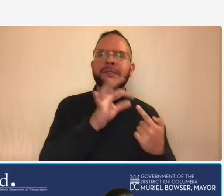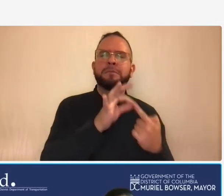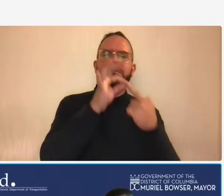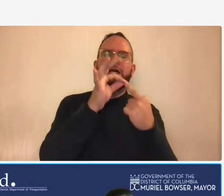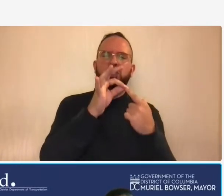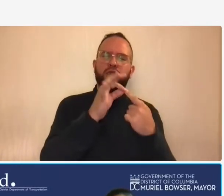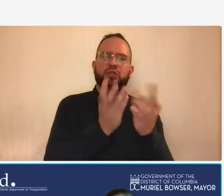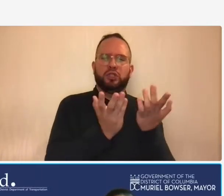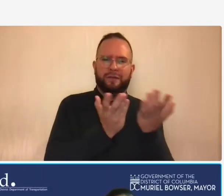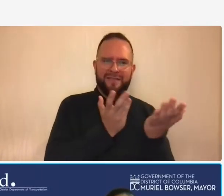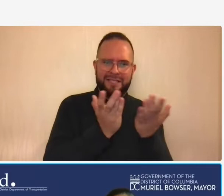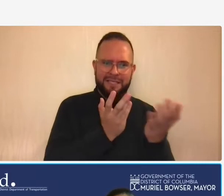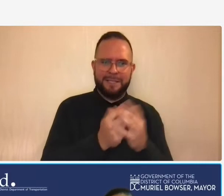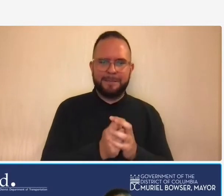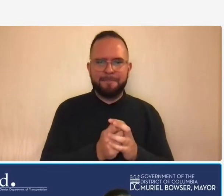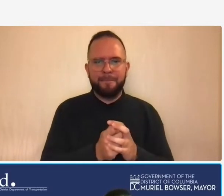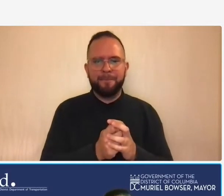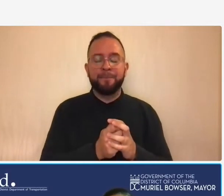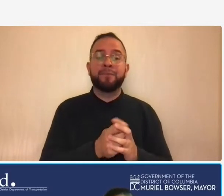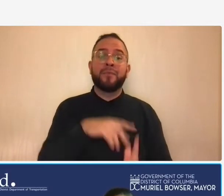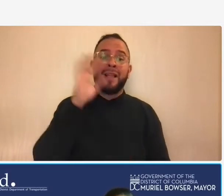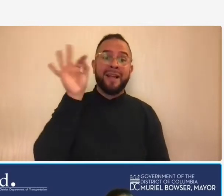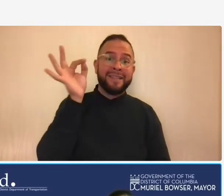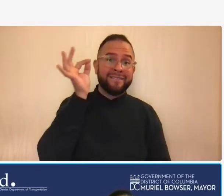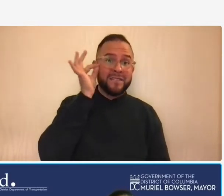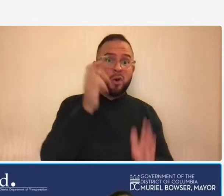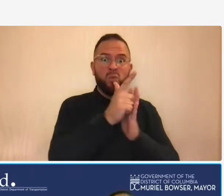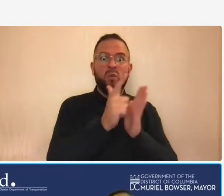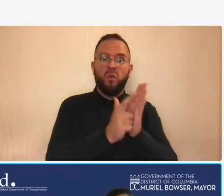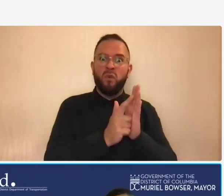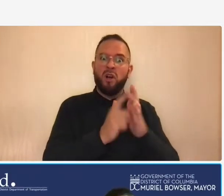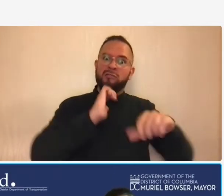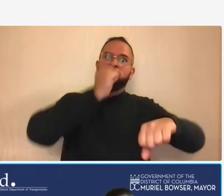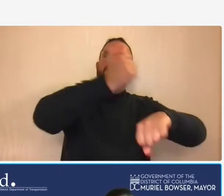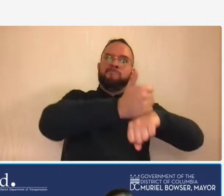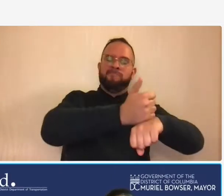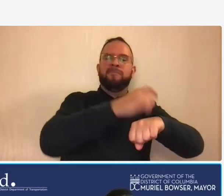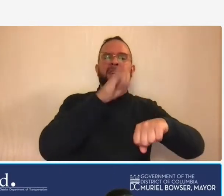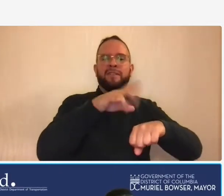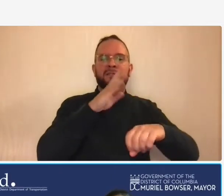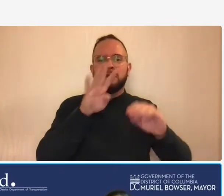there there was a federal law created to cover procurements related to these specific areas